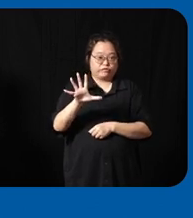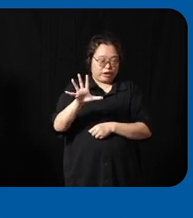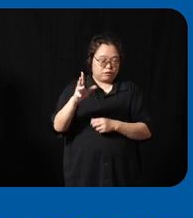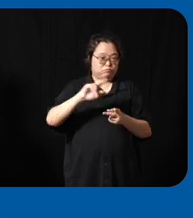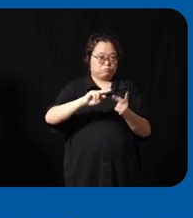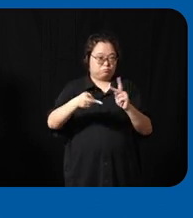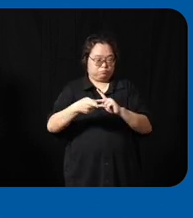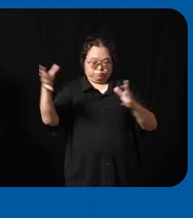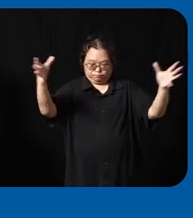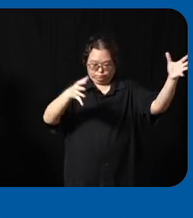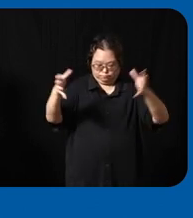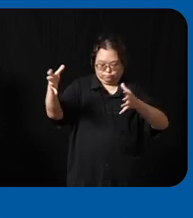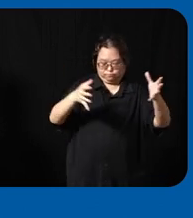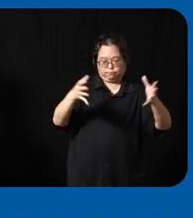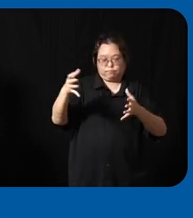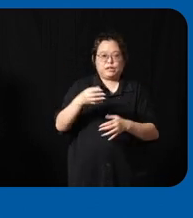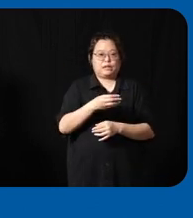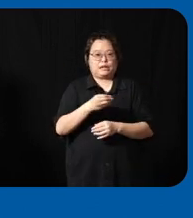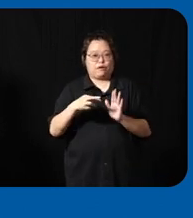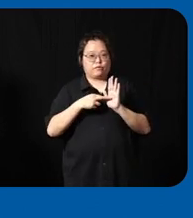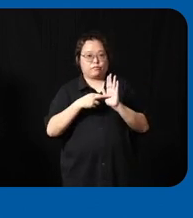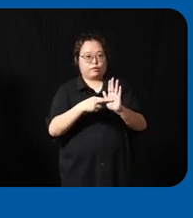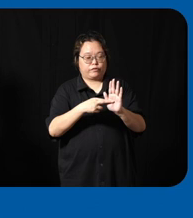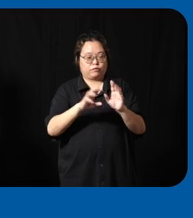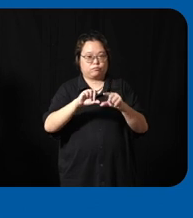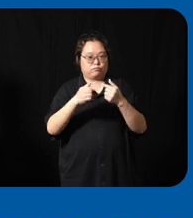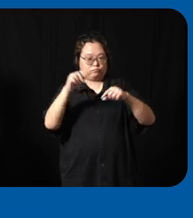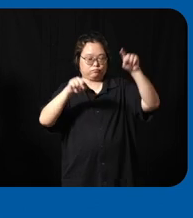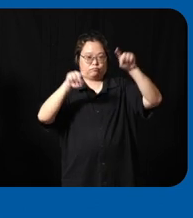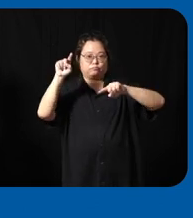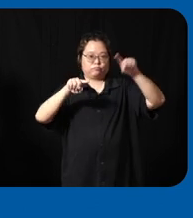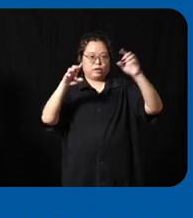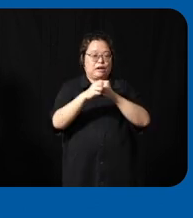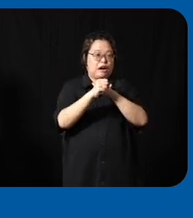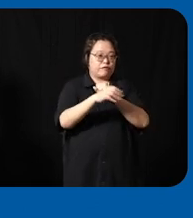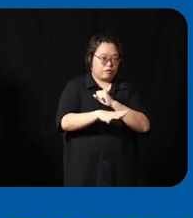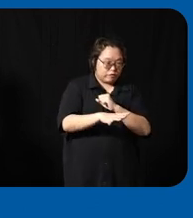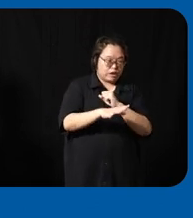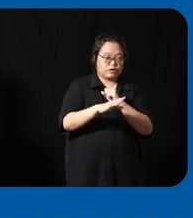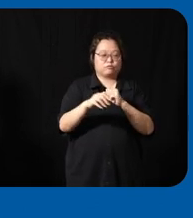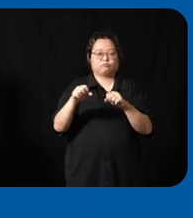the representation of diverse groups Even in our advertising because as we all know representation